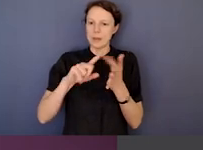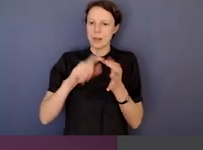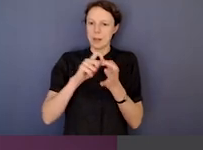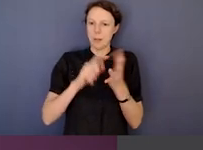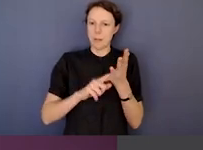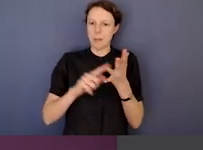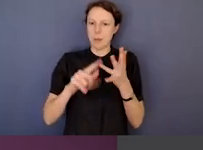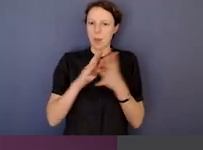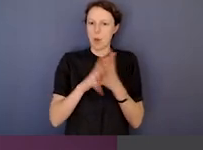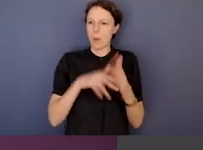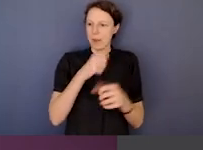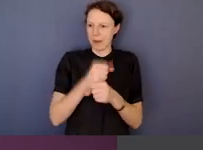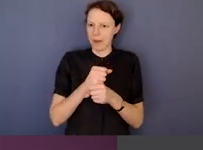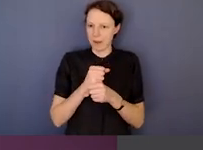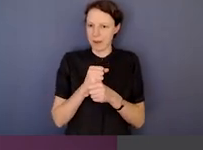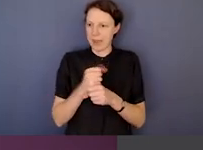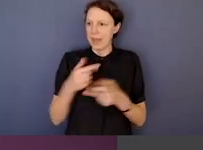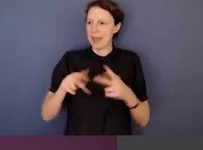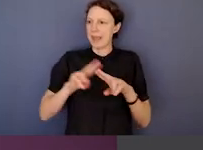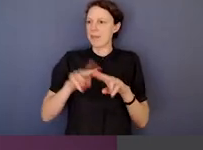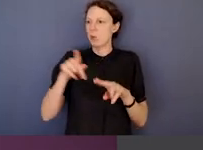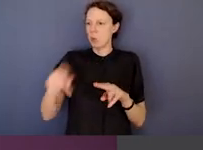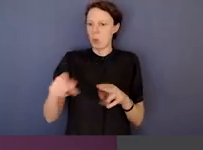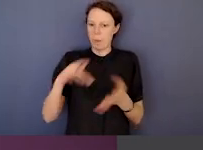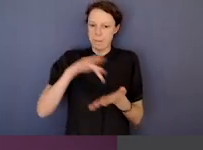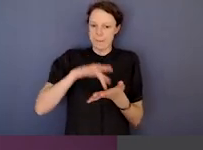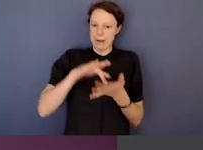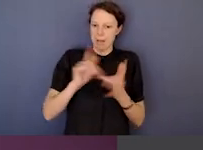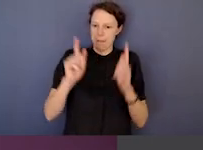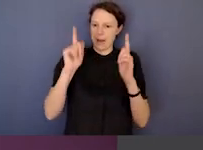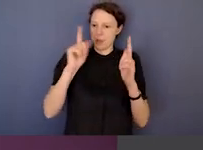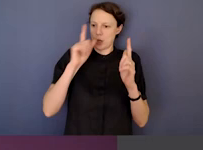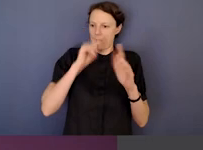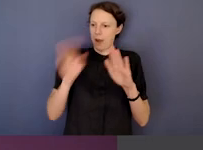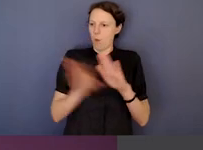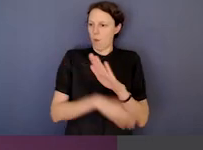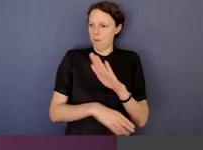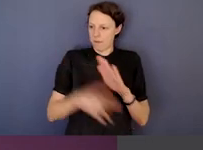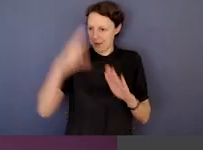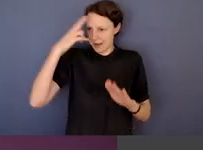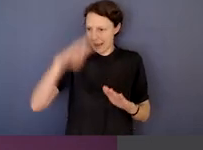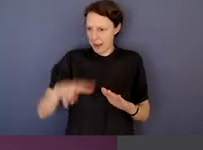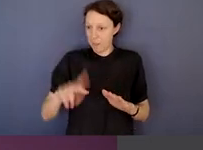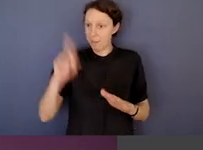You can be anonymized as a middle manager, that's not difficult,